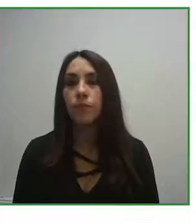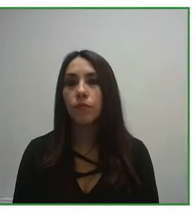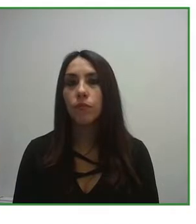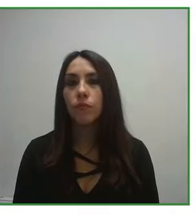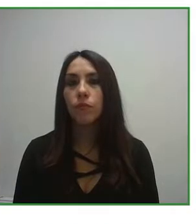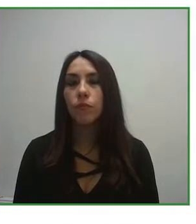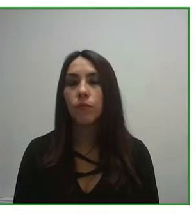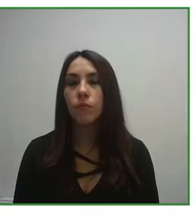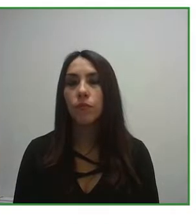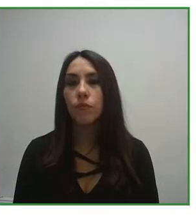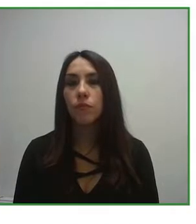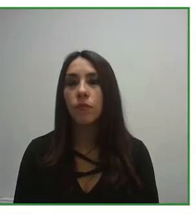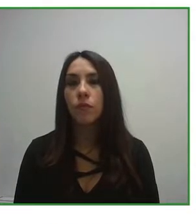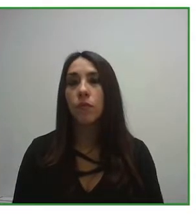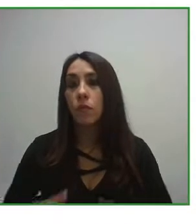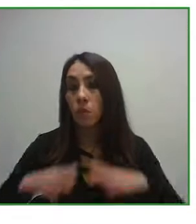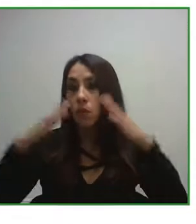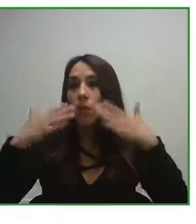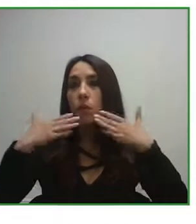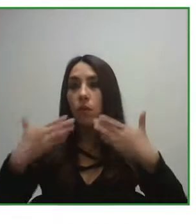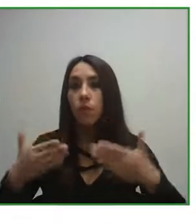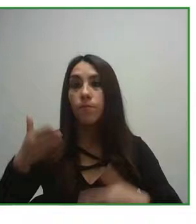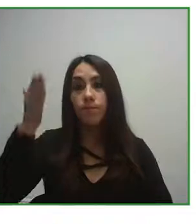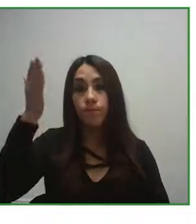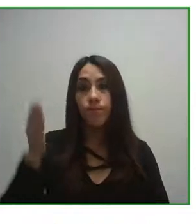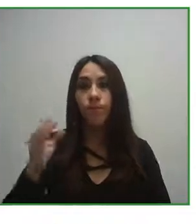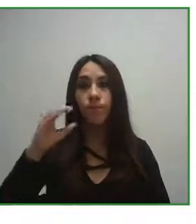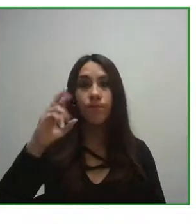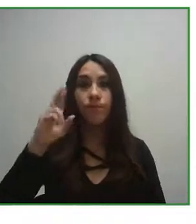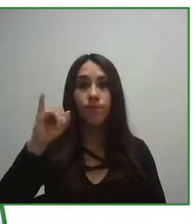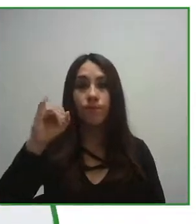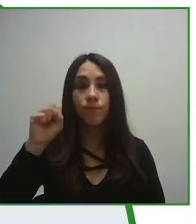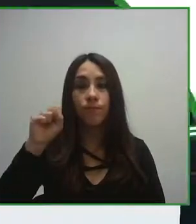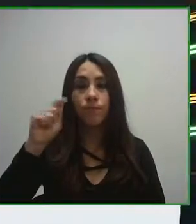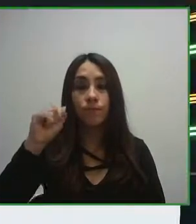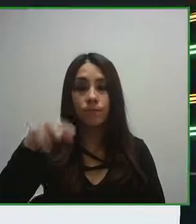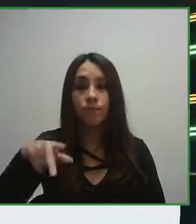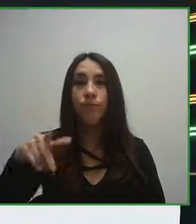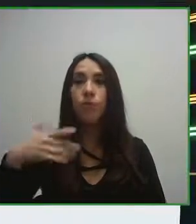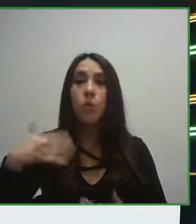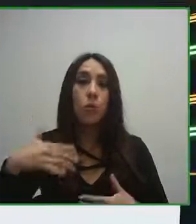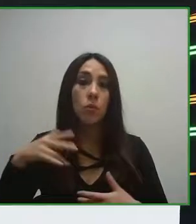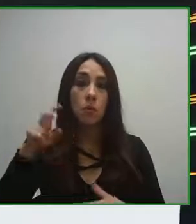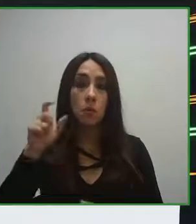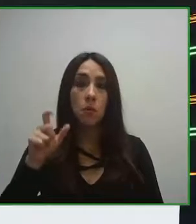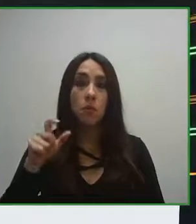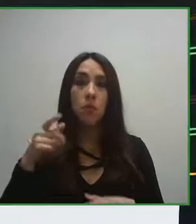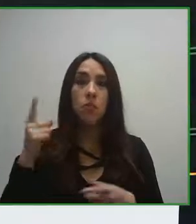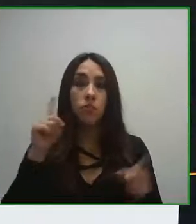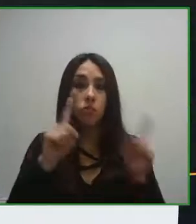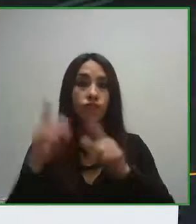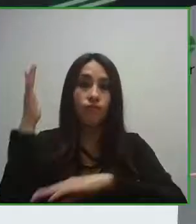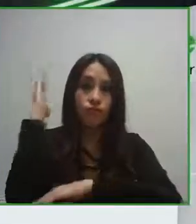Thank you very much Kristine and our panellists on the “Physical Accessibility and Transport” session.